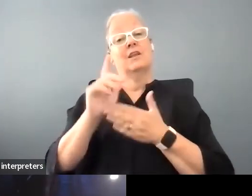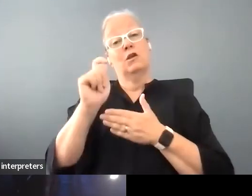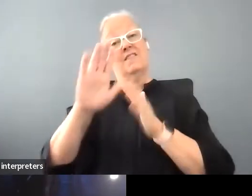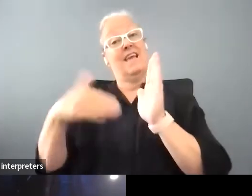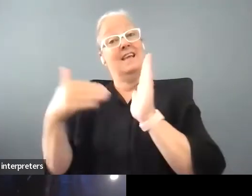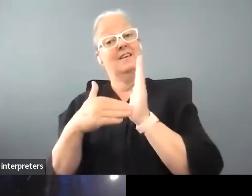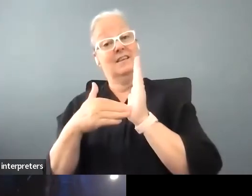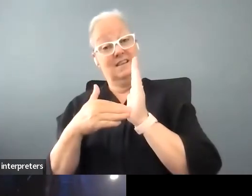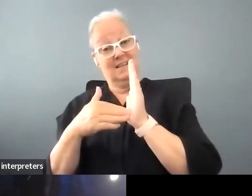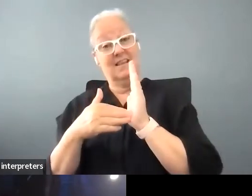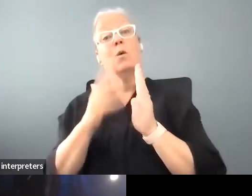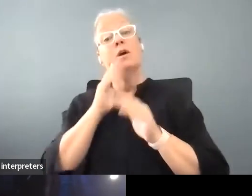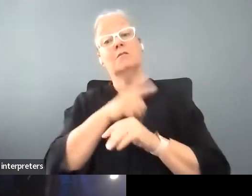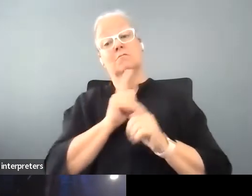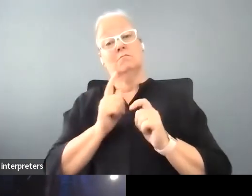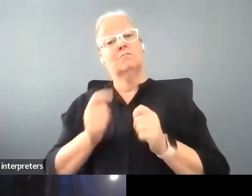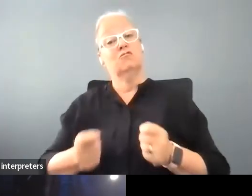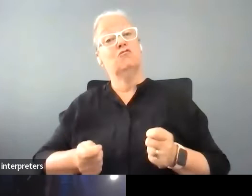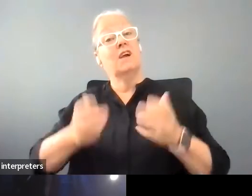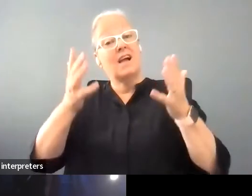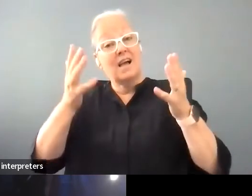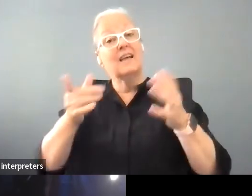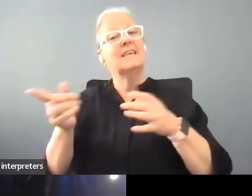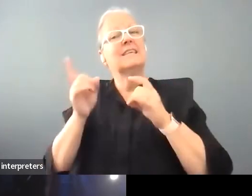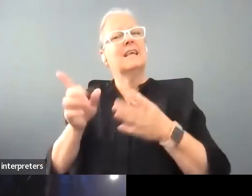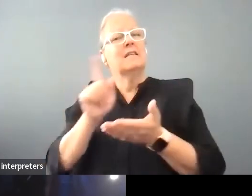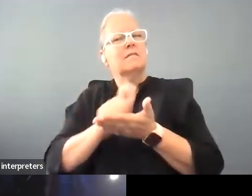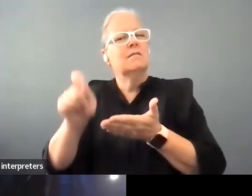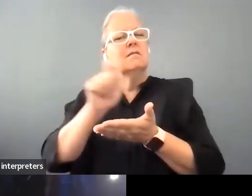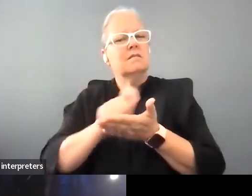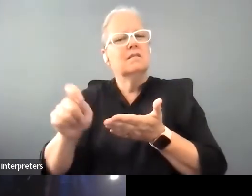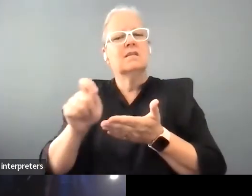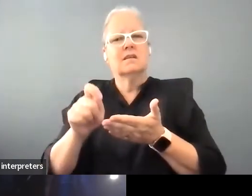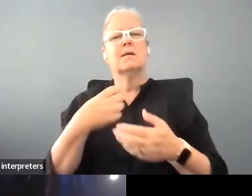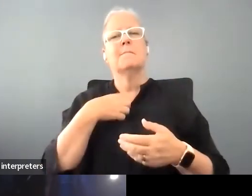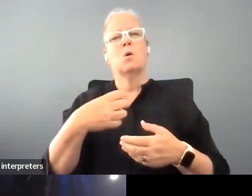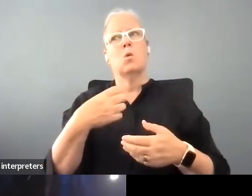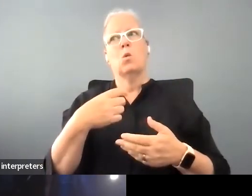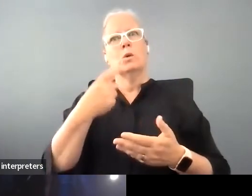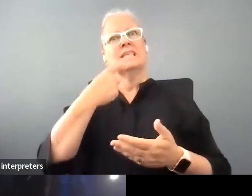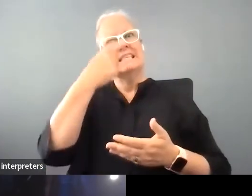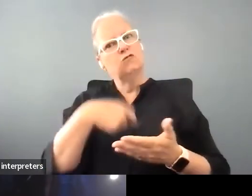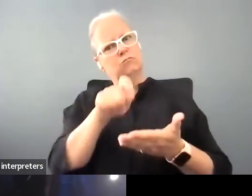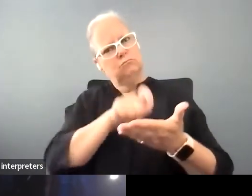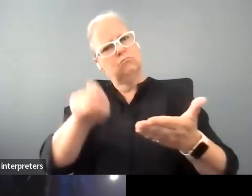after retiring we began to write really more seriously and she'd written before she'd had